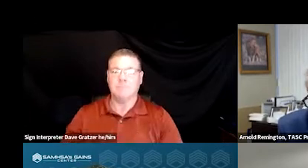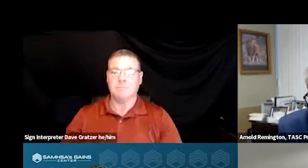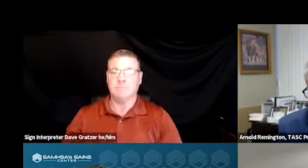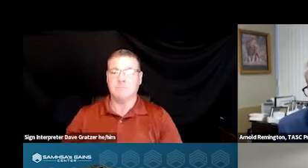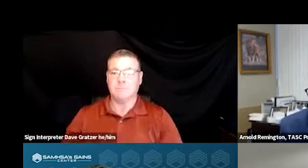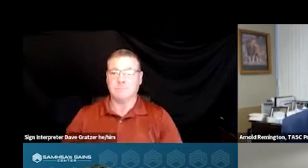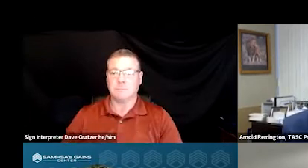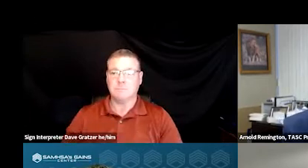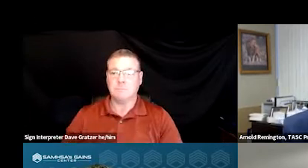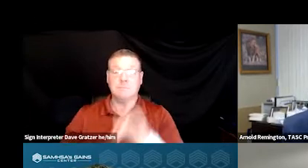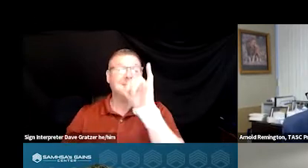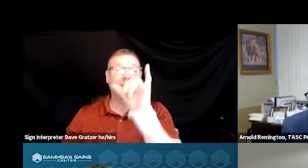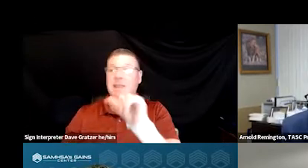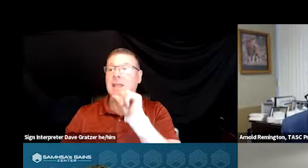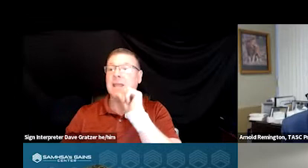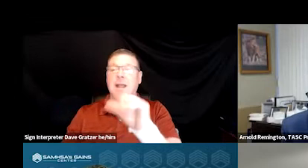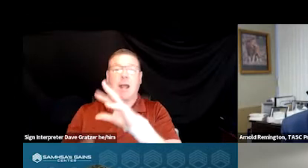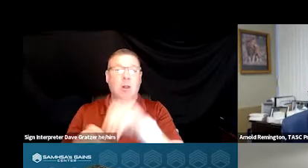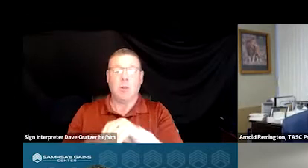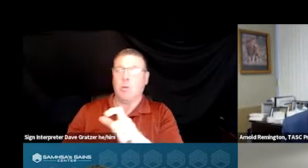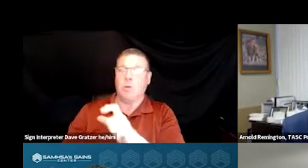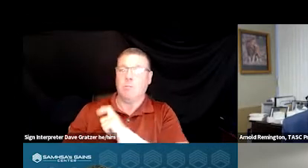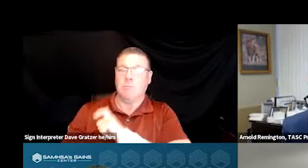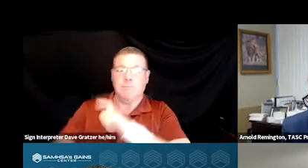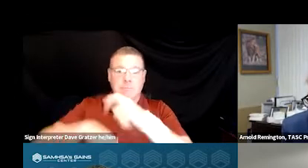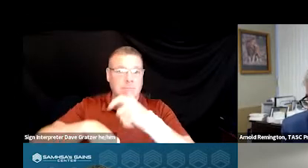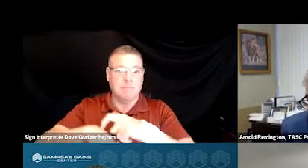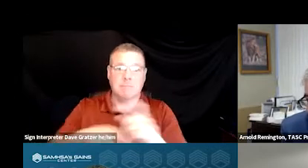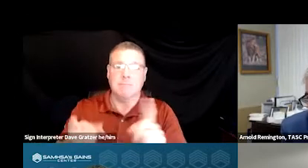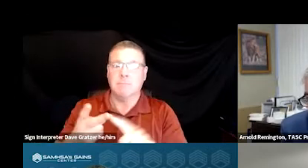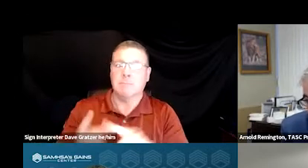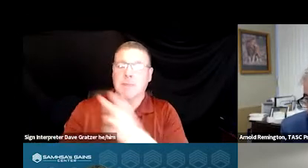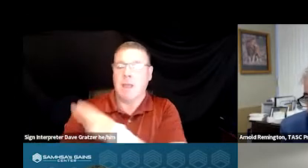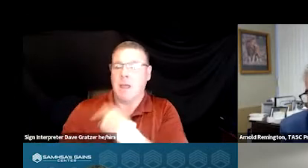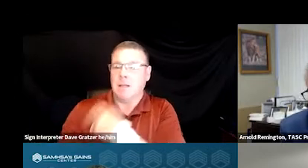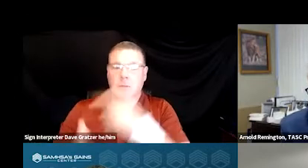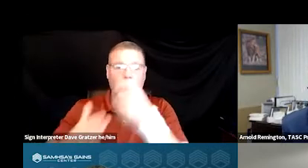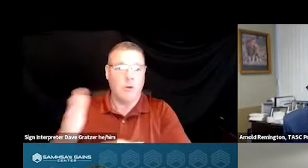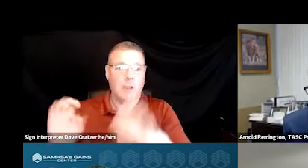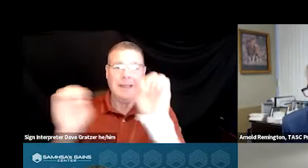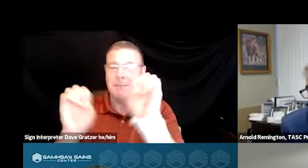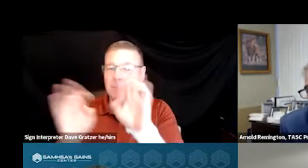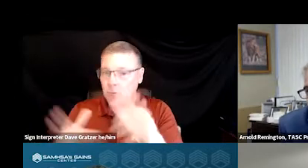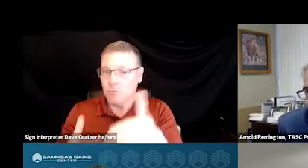This doesn't include officer time, hospital cost, emergency room cost, inpatient costs.